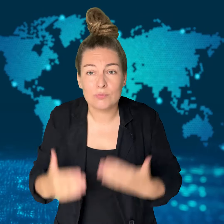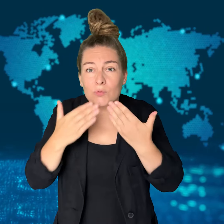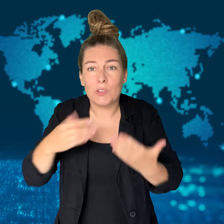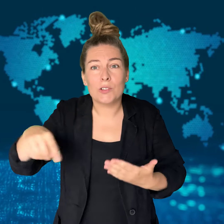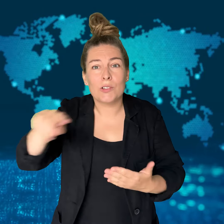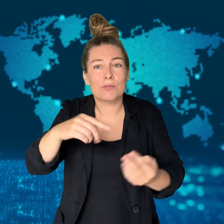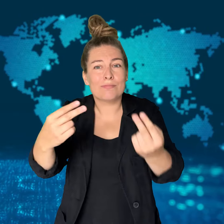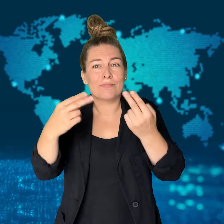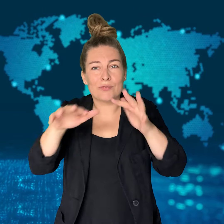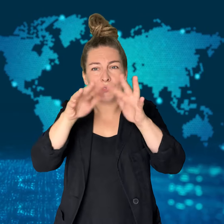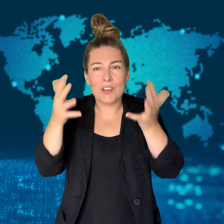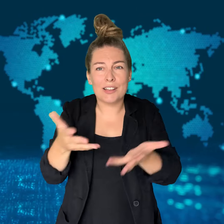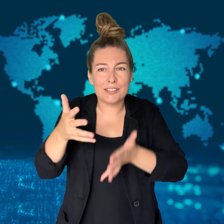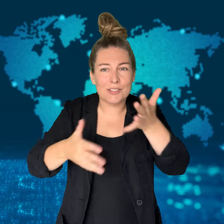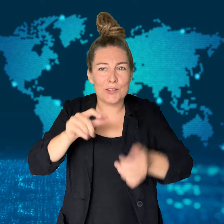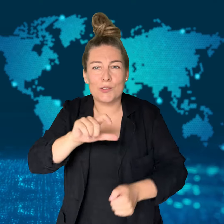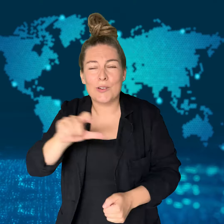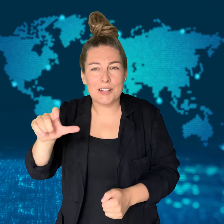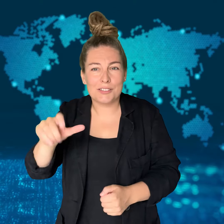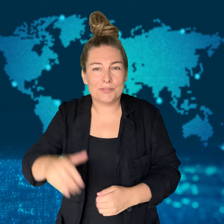Thank you for watching WorldSign Week.